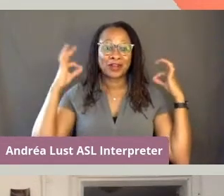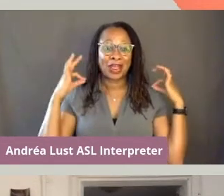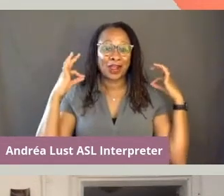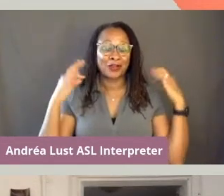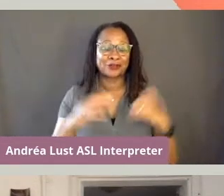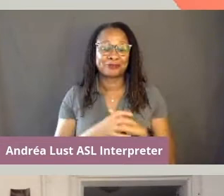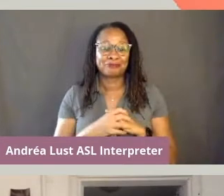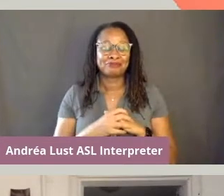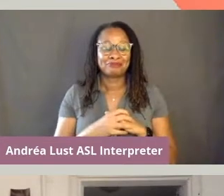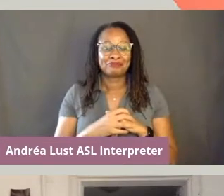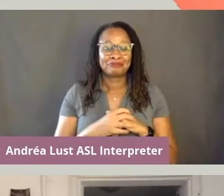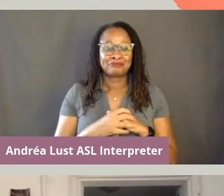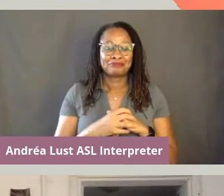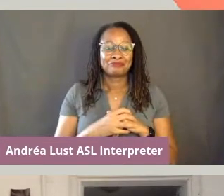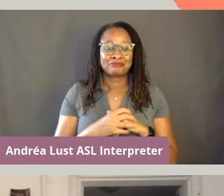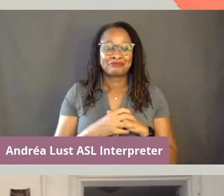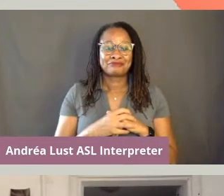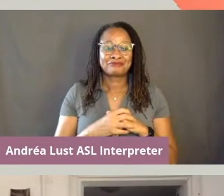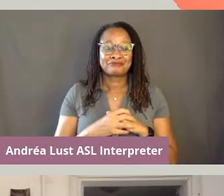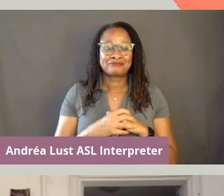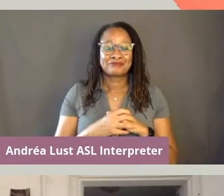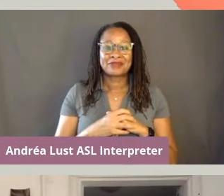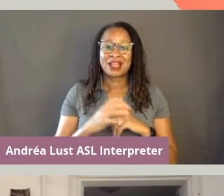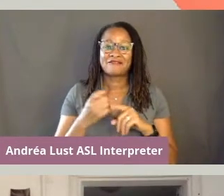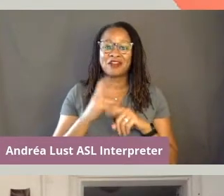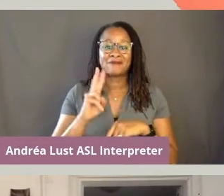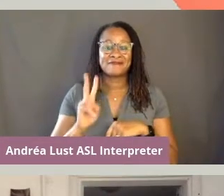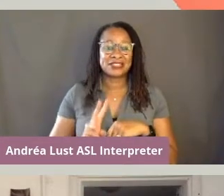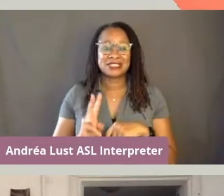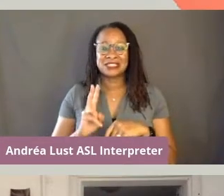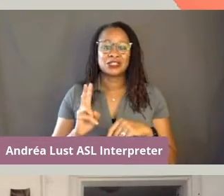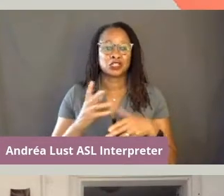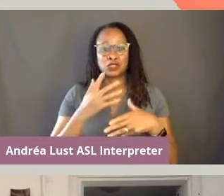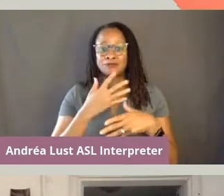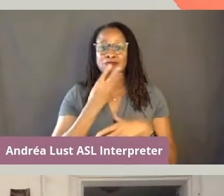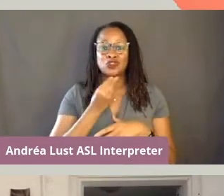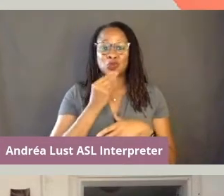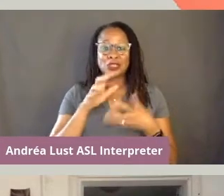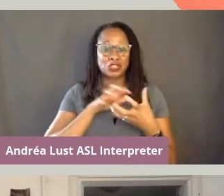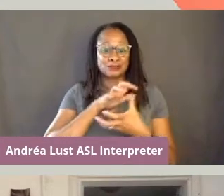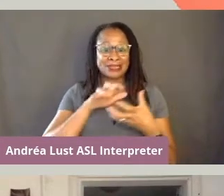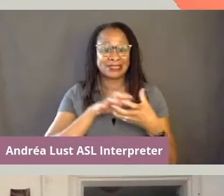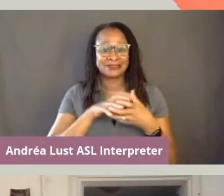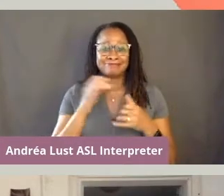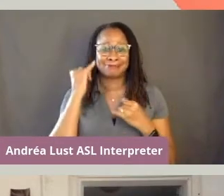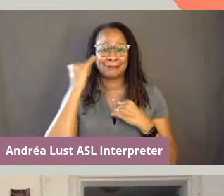I am a Venezuelan Jewish mix, so you can imagine whatever that makes up.